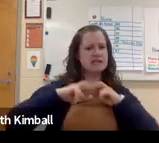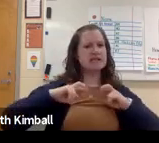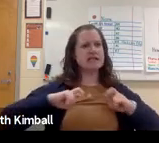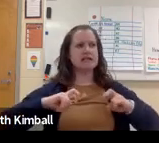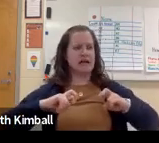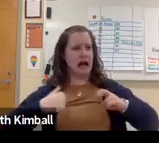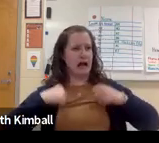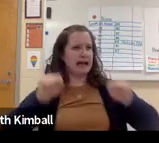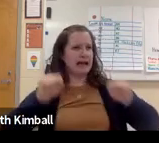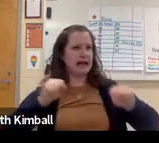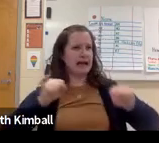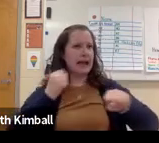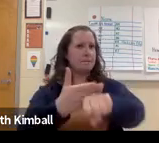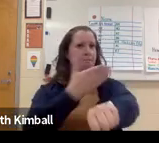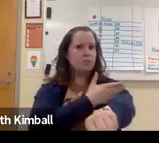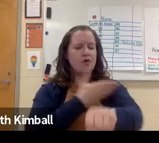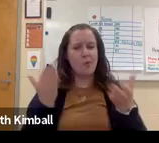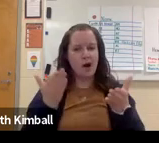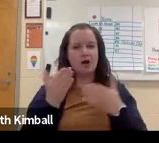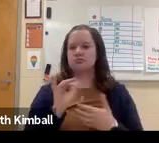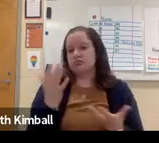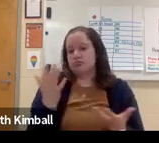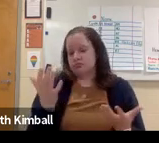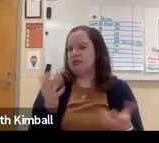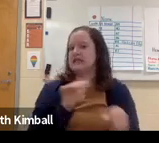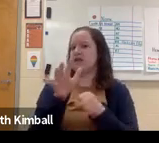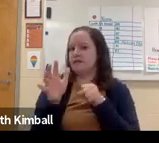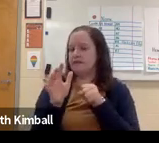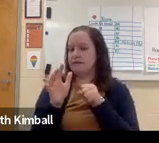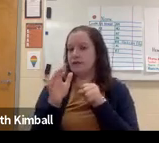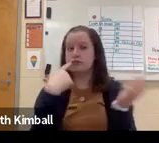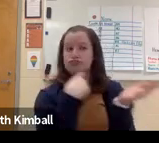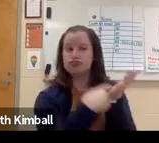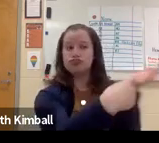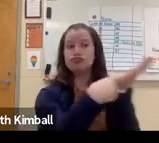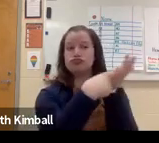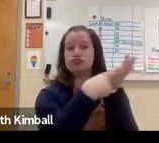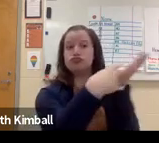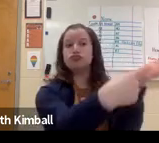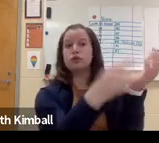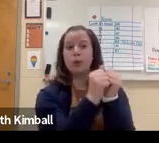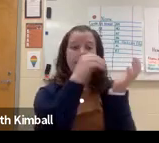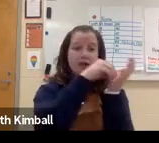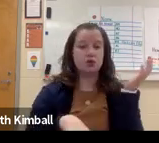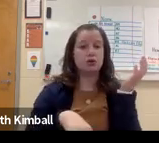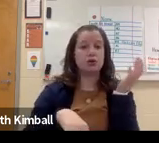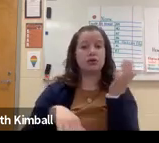So if you do some analysis and realize that you can improve in certain areas, I think that's enough.